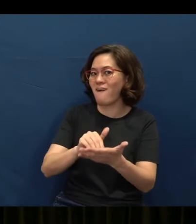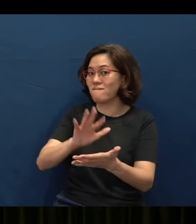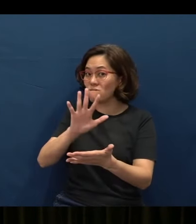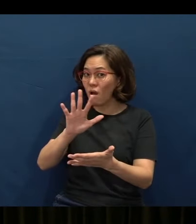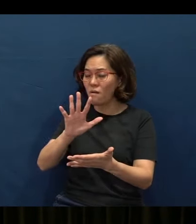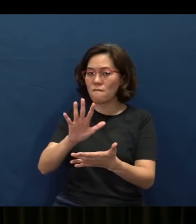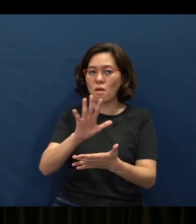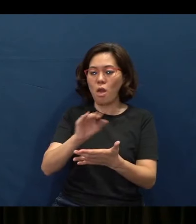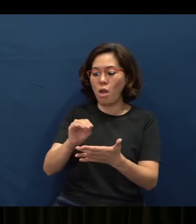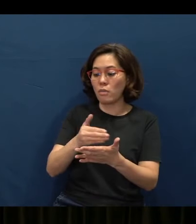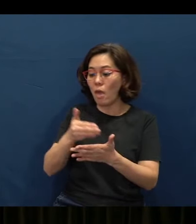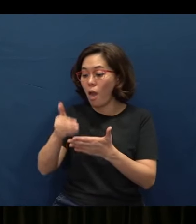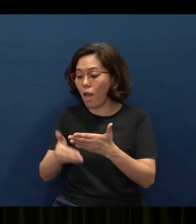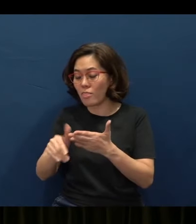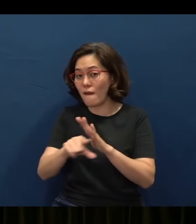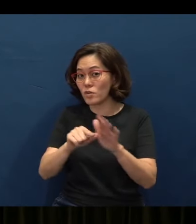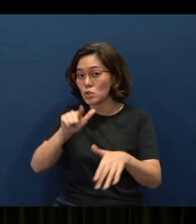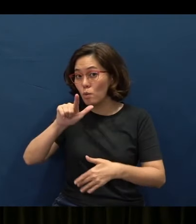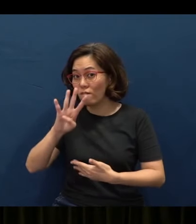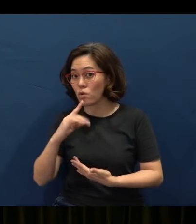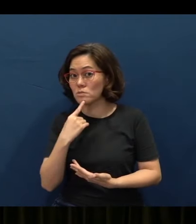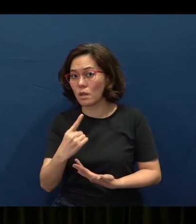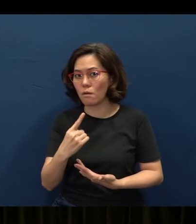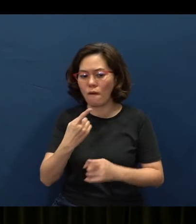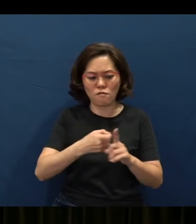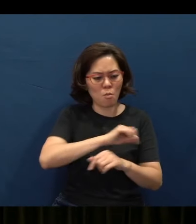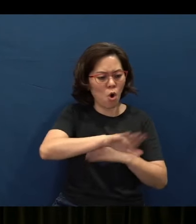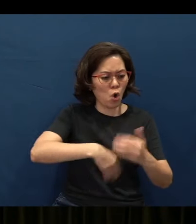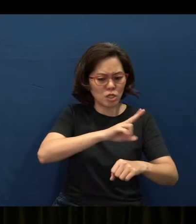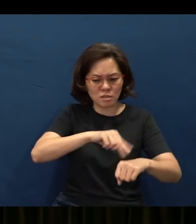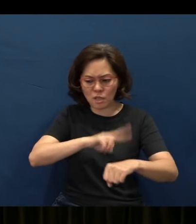And at the end of verse 34 says: “From all nations people came to listen